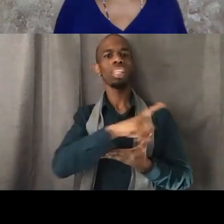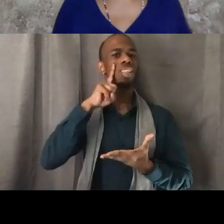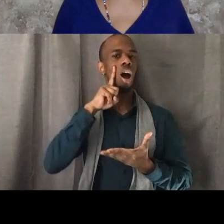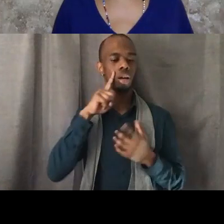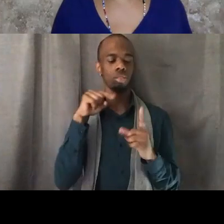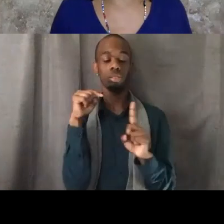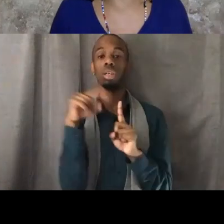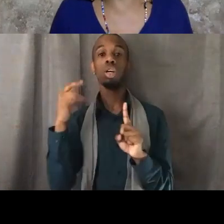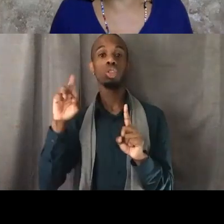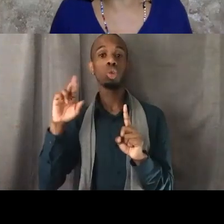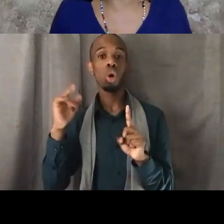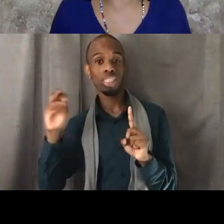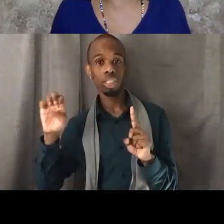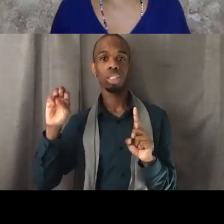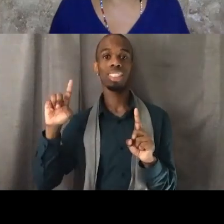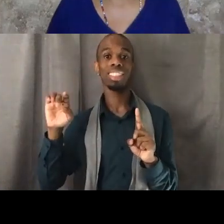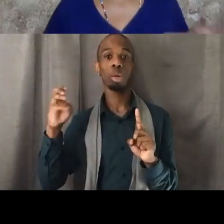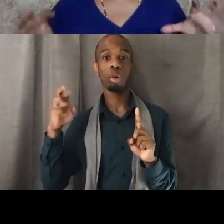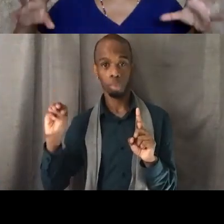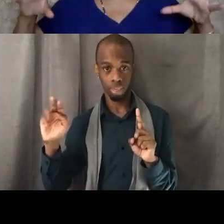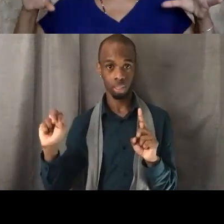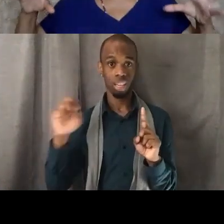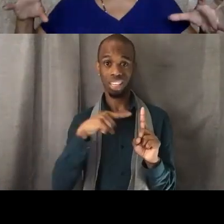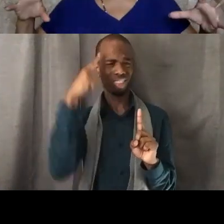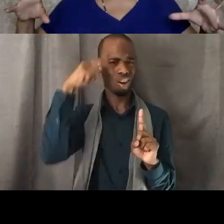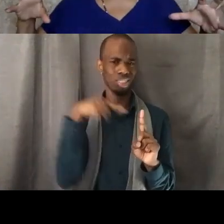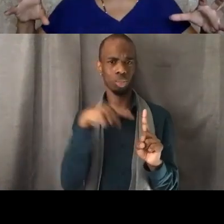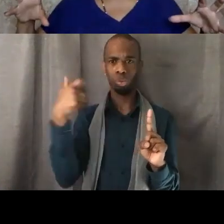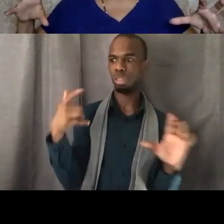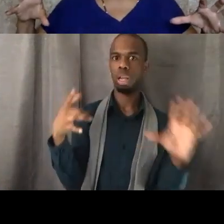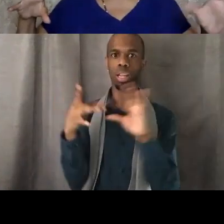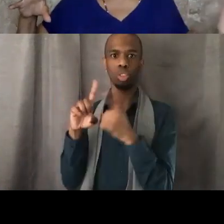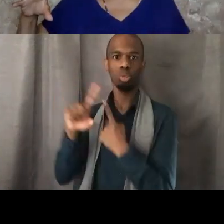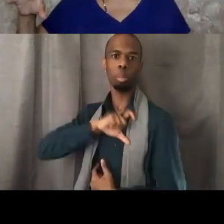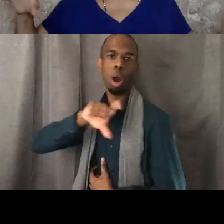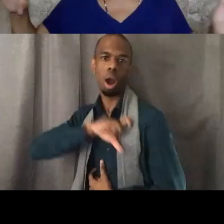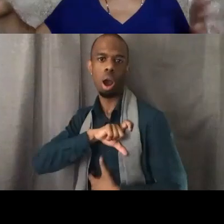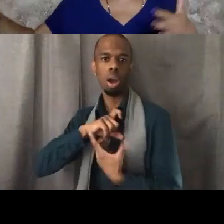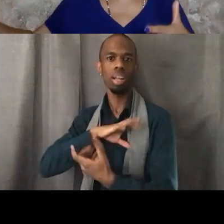His mother was Peruvian, right? So we thought, well, maybe things would go differently